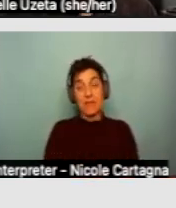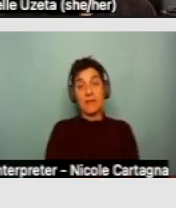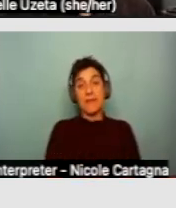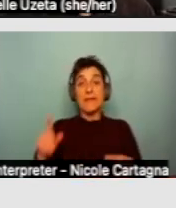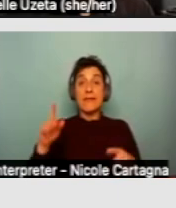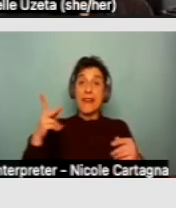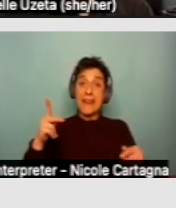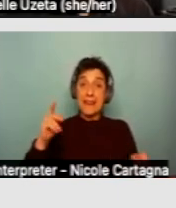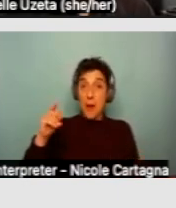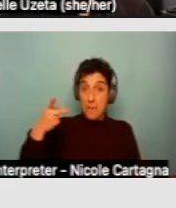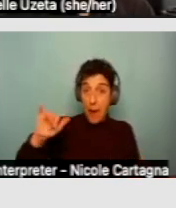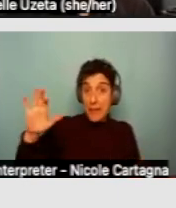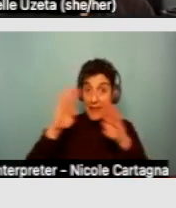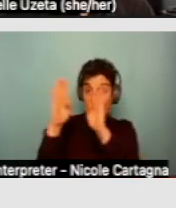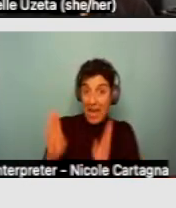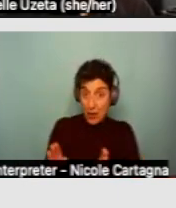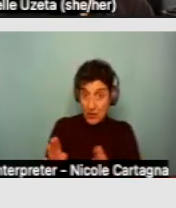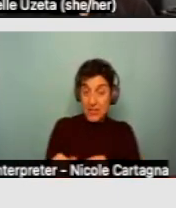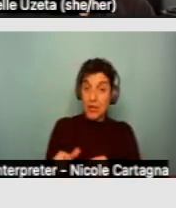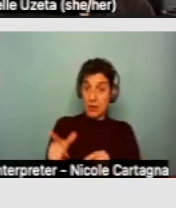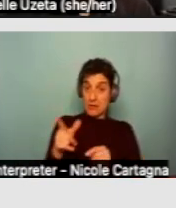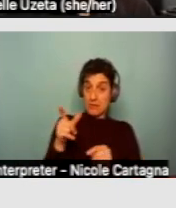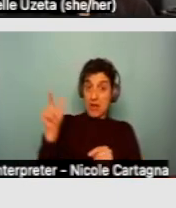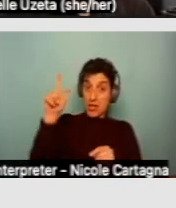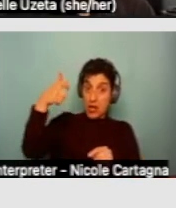housing that's owned and operated by the Government.